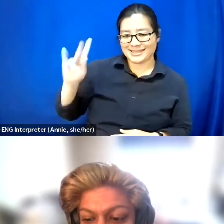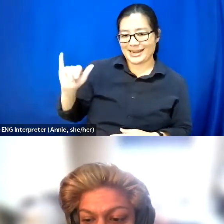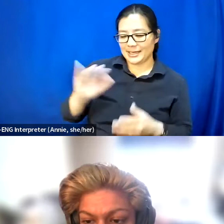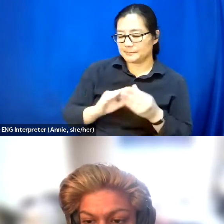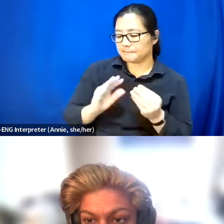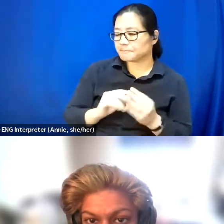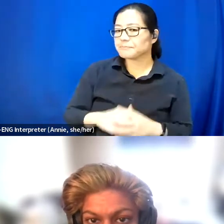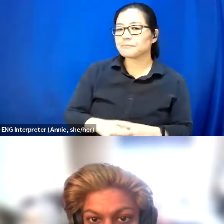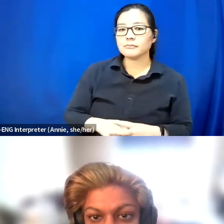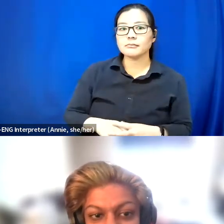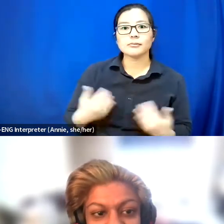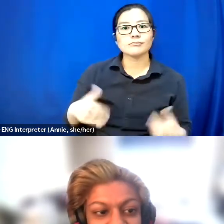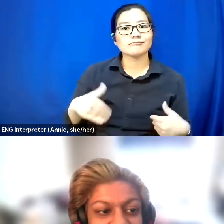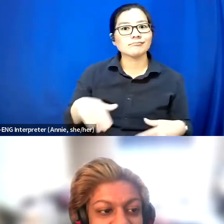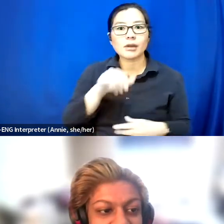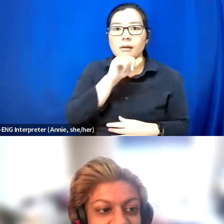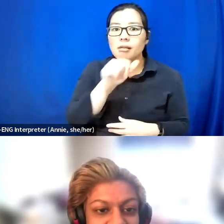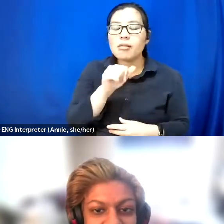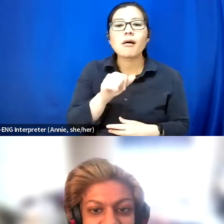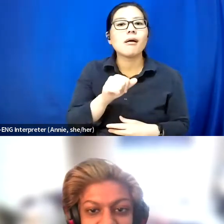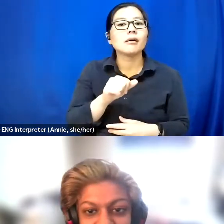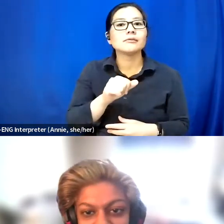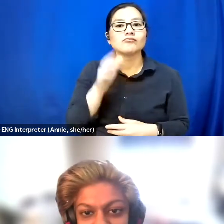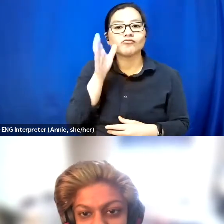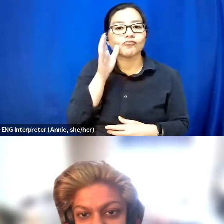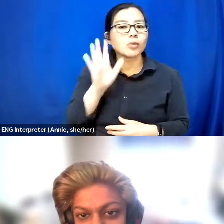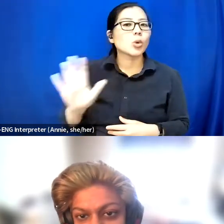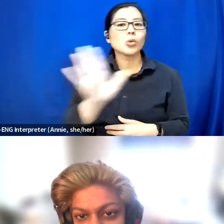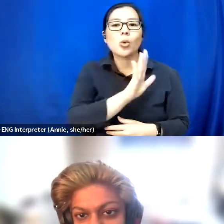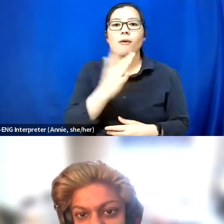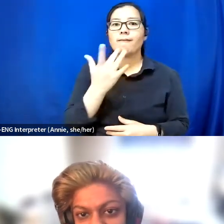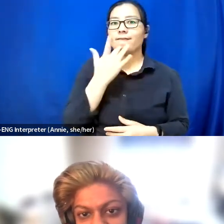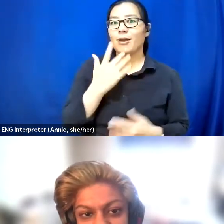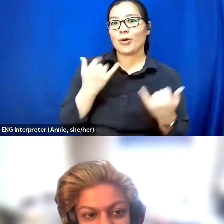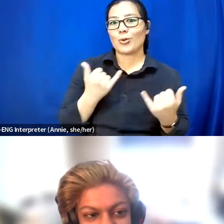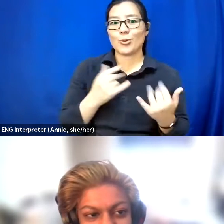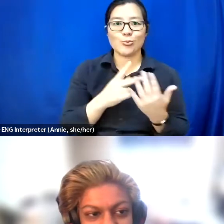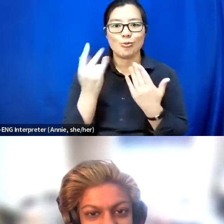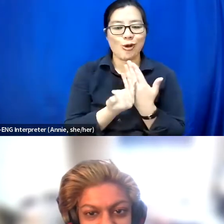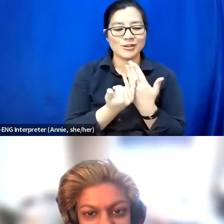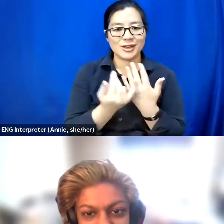I would love to hear any of your favorite current projects that each of you are doing.